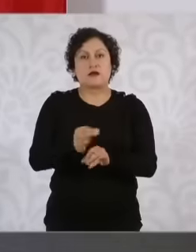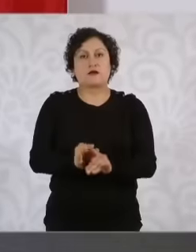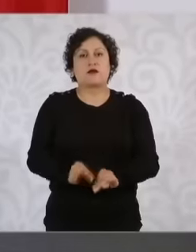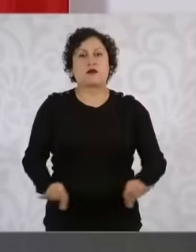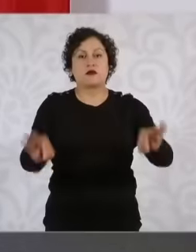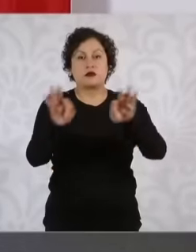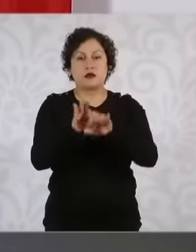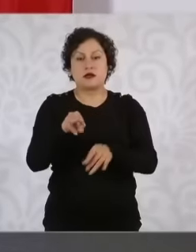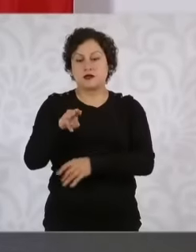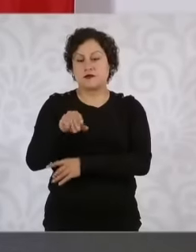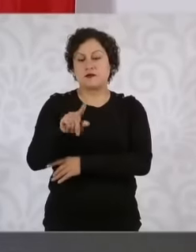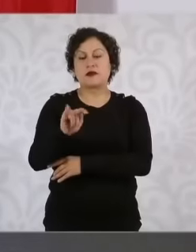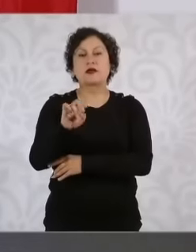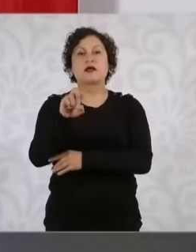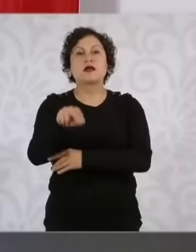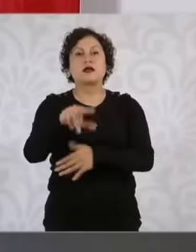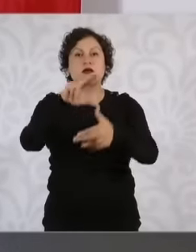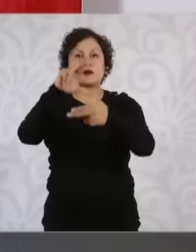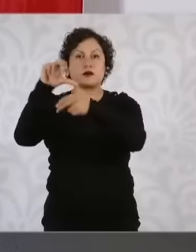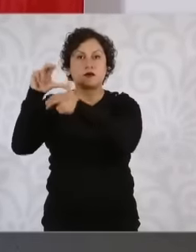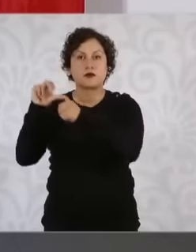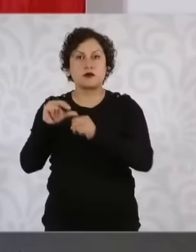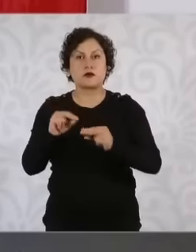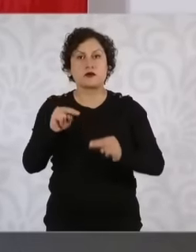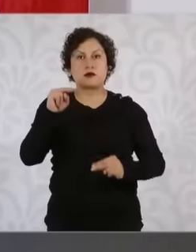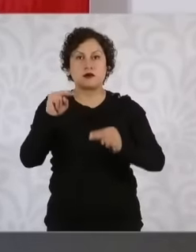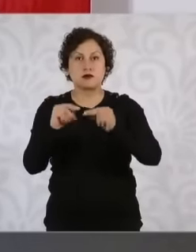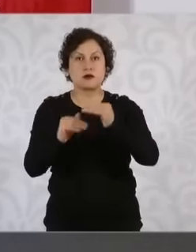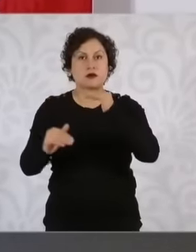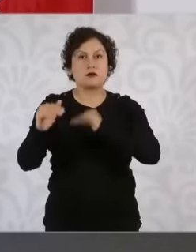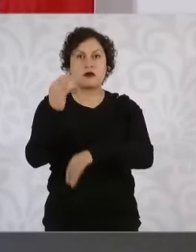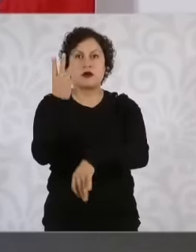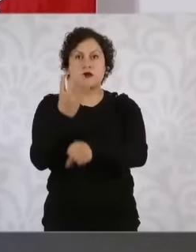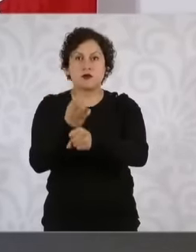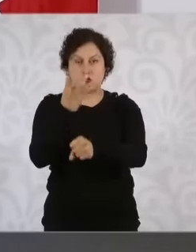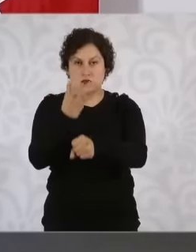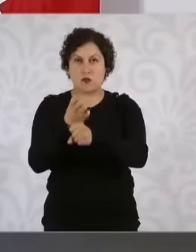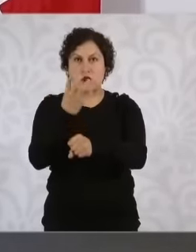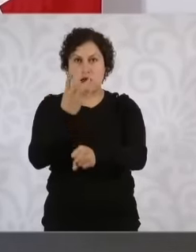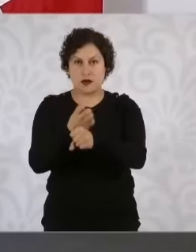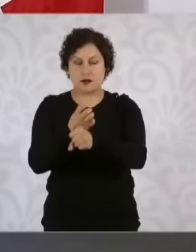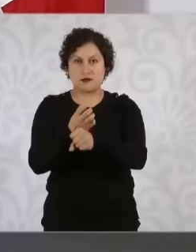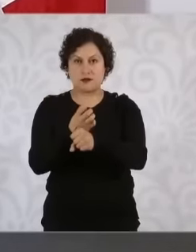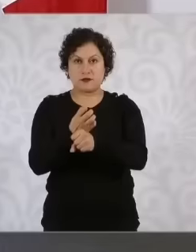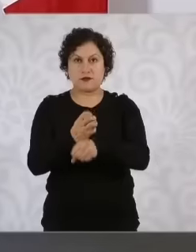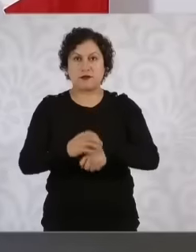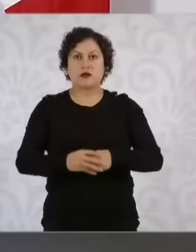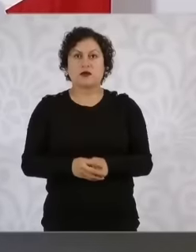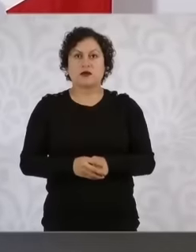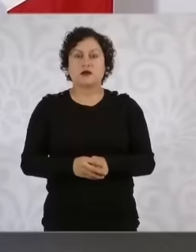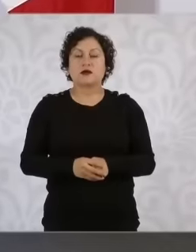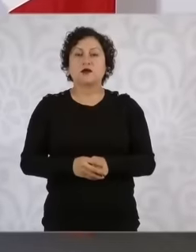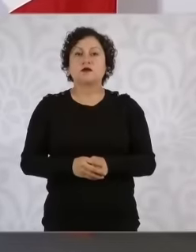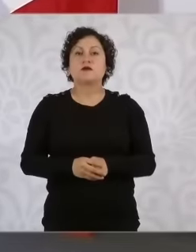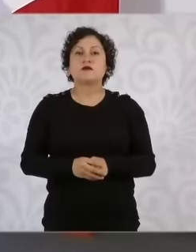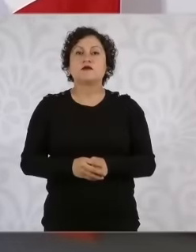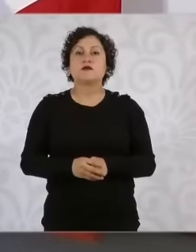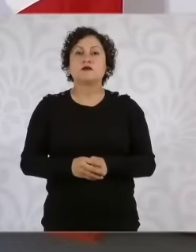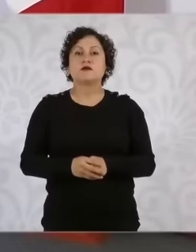has intensified a category four hurricane on the saffir scale Simpson its circulation